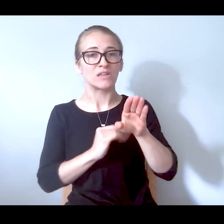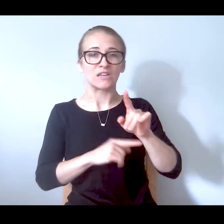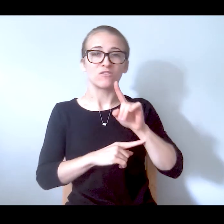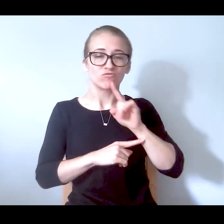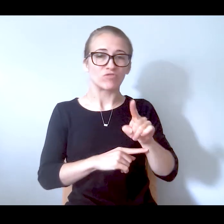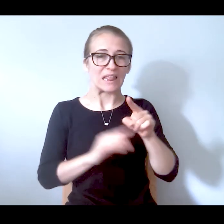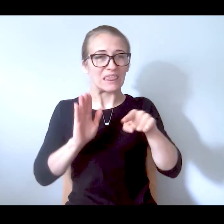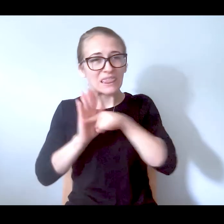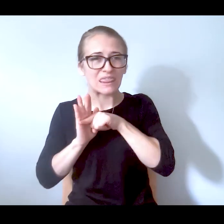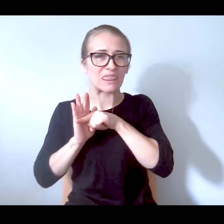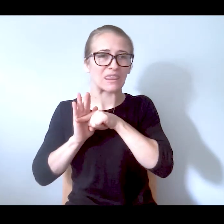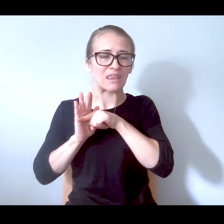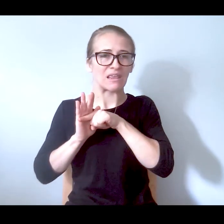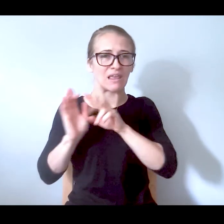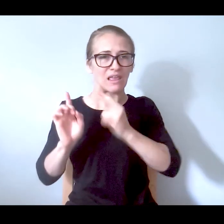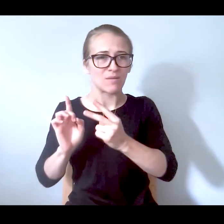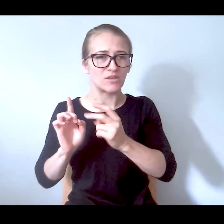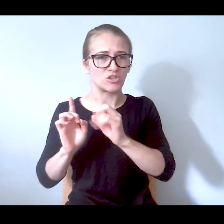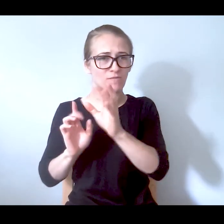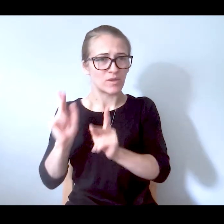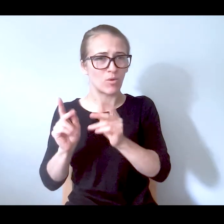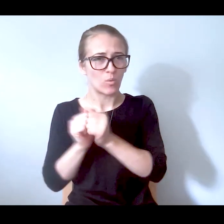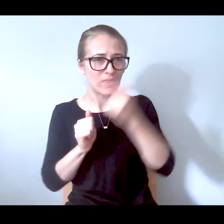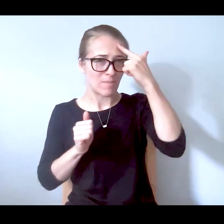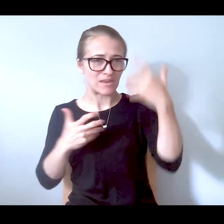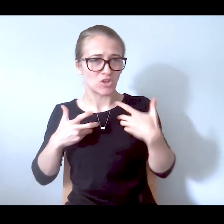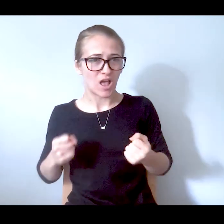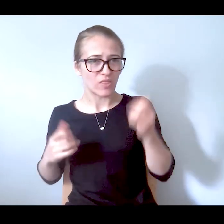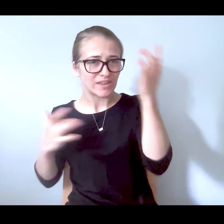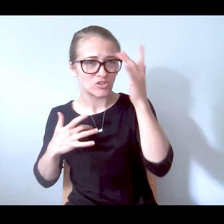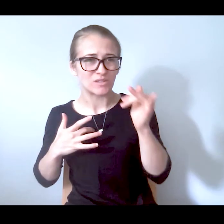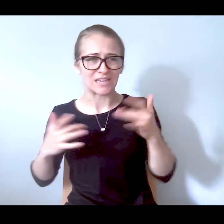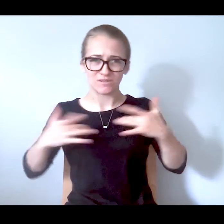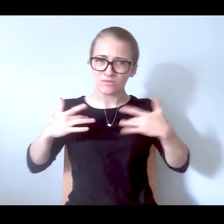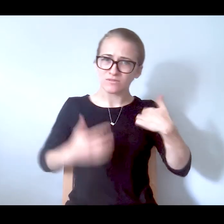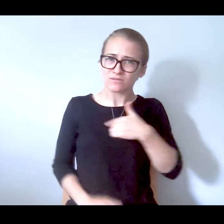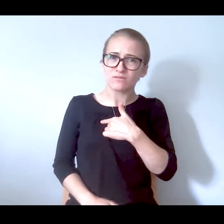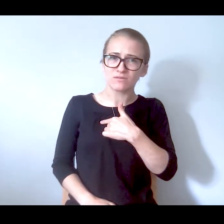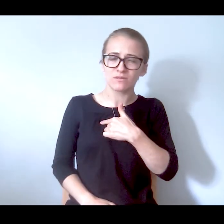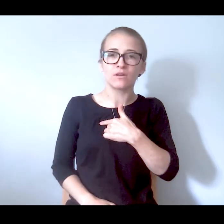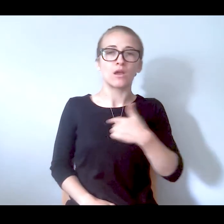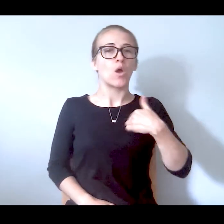of a demonization of folks with mental health issues and that concerns us all that we find each other and